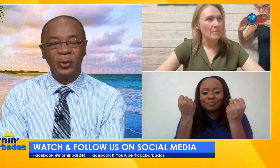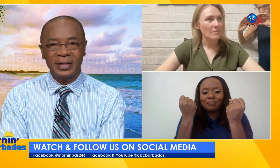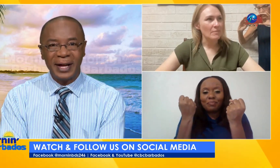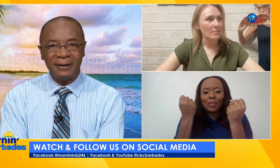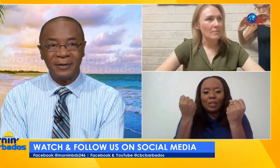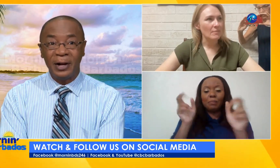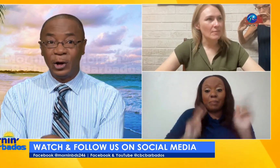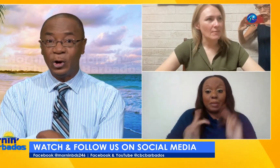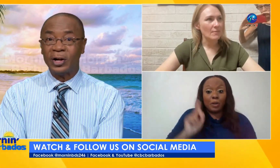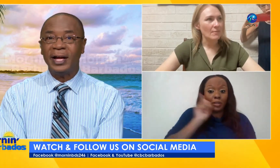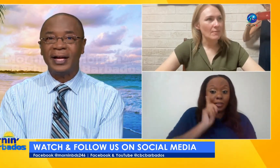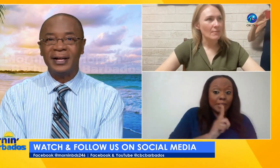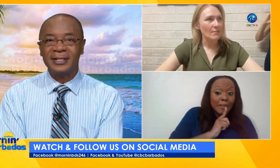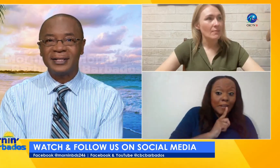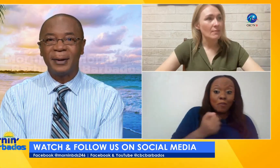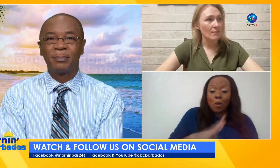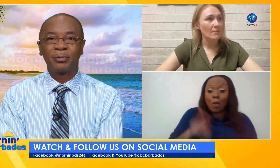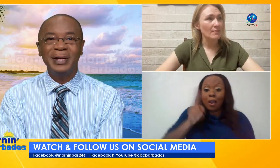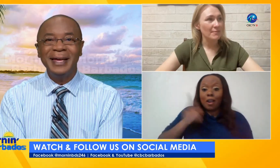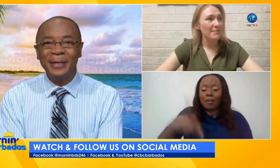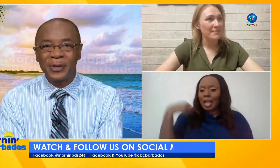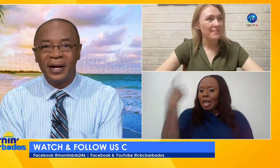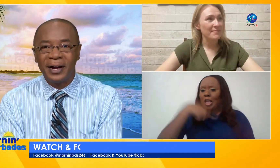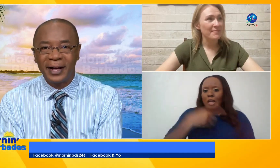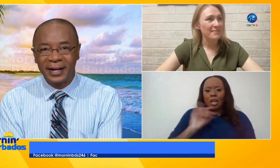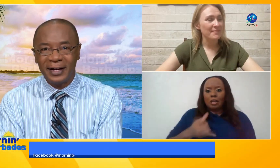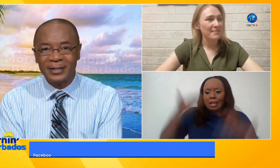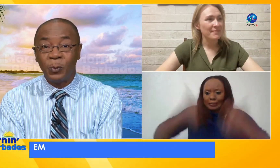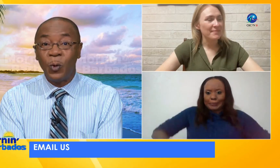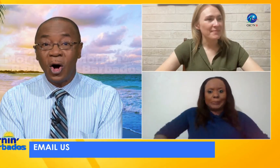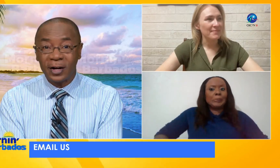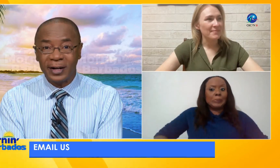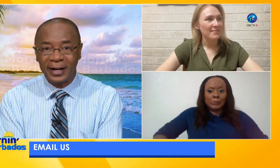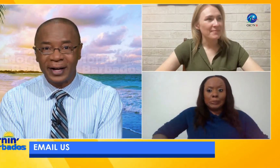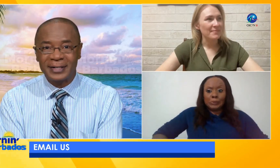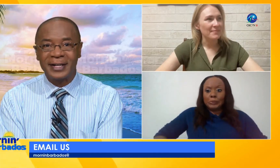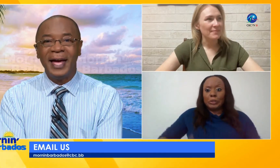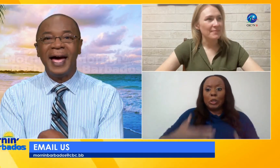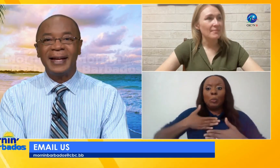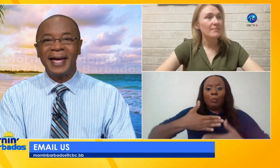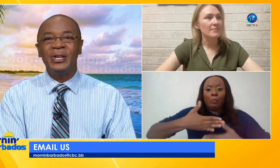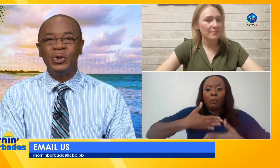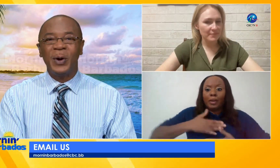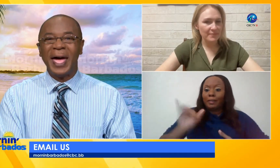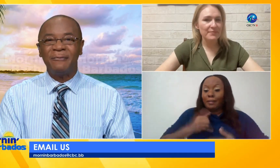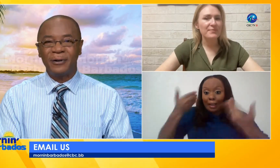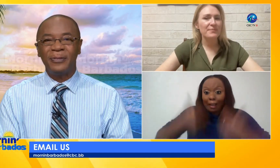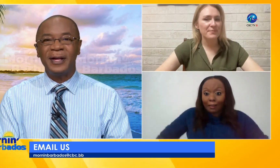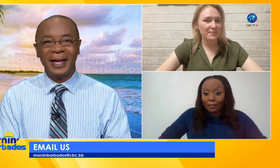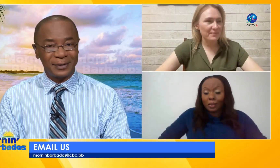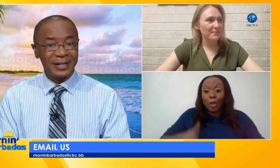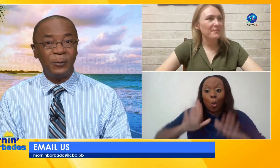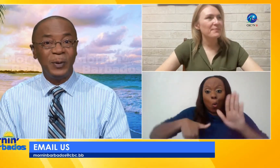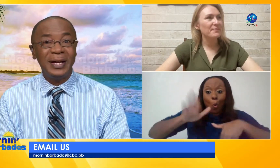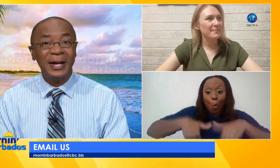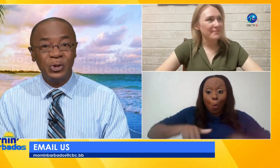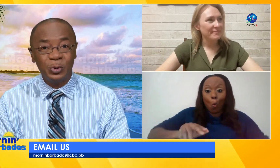hearing or who are deaf look like us breathe like us walk like us and can do everything else that we